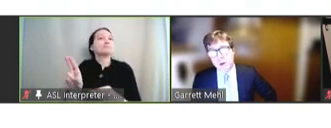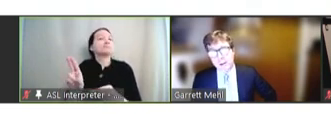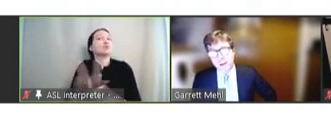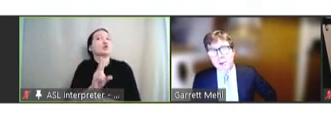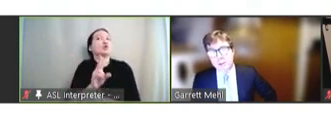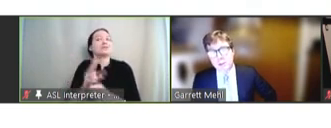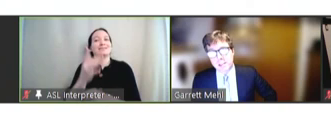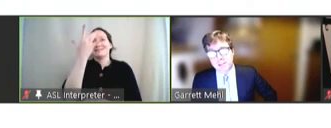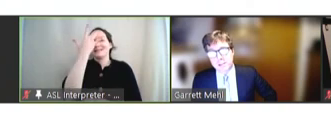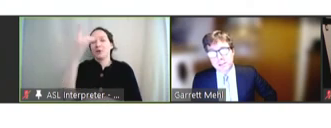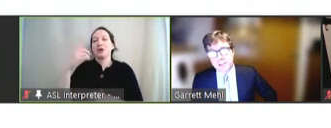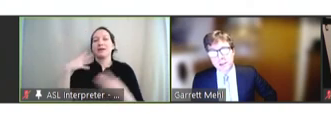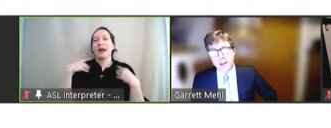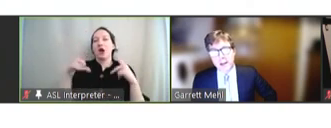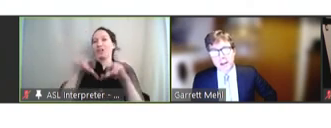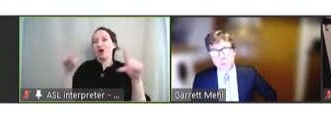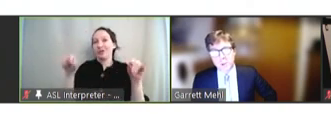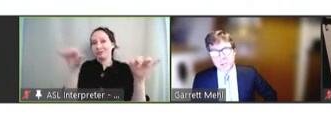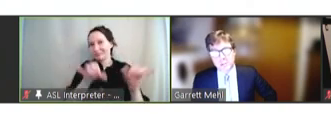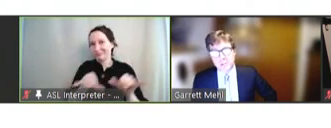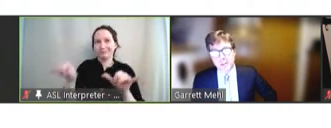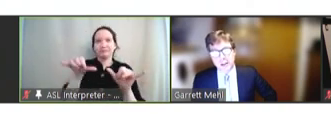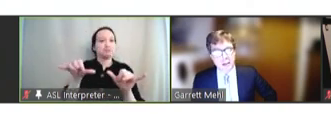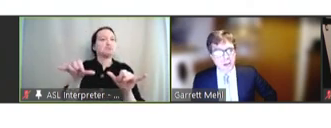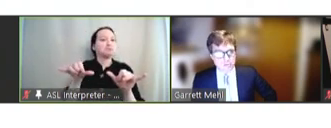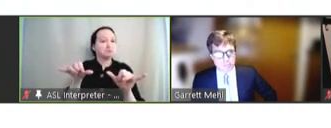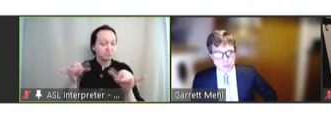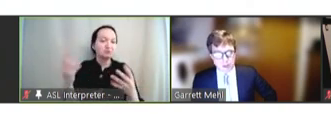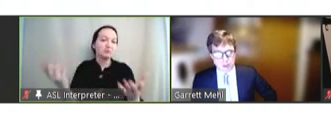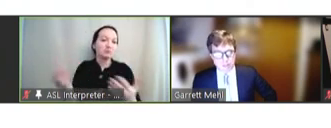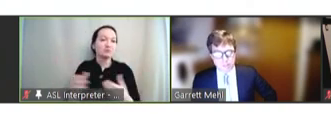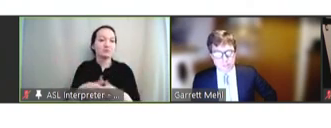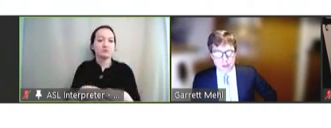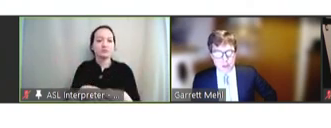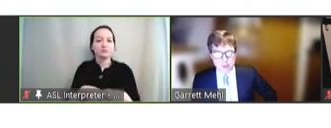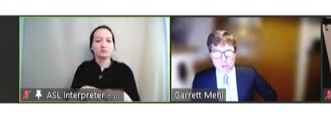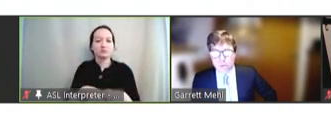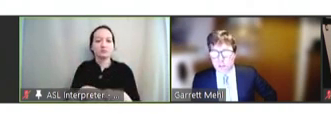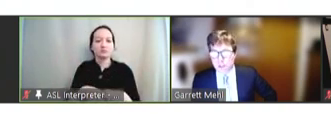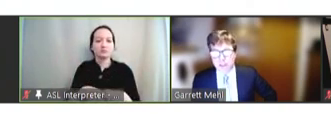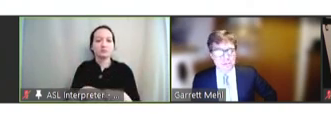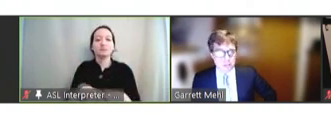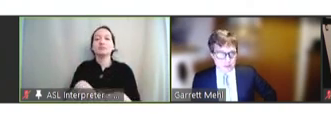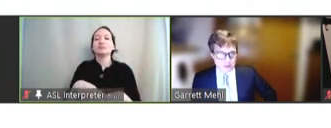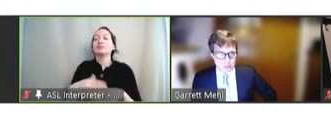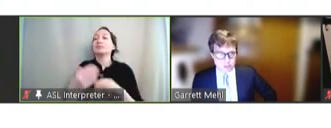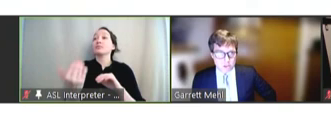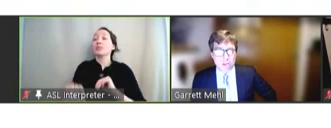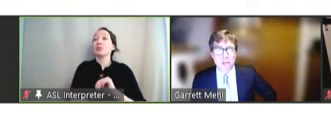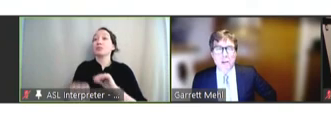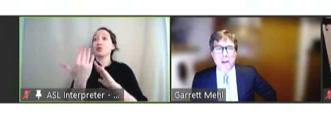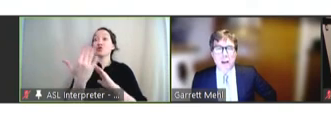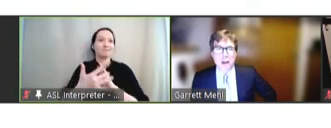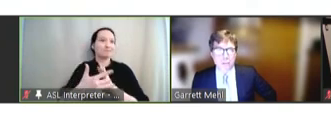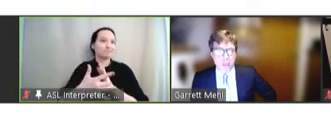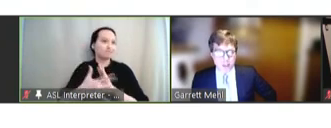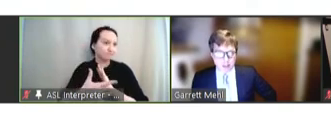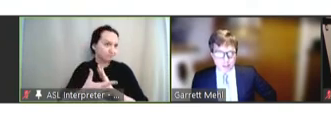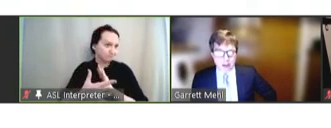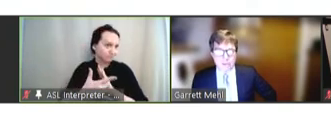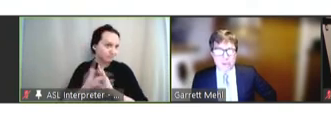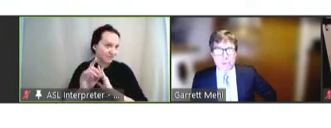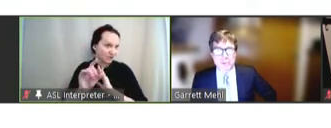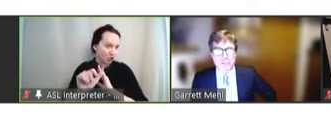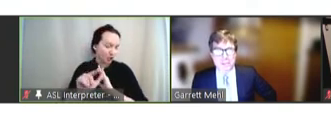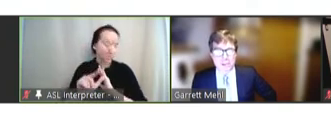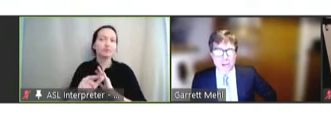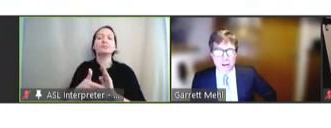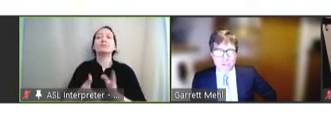health card standard, which is an approach that is digital that allows the representation of your,